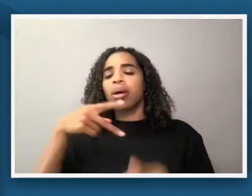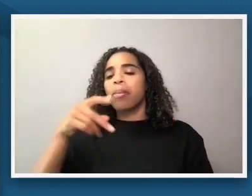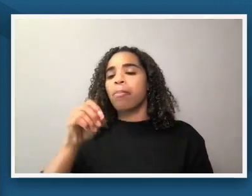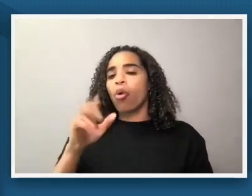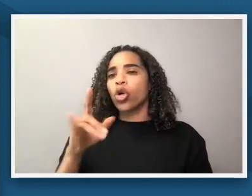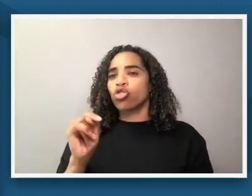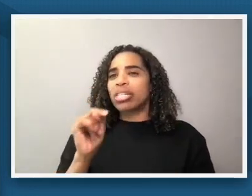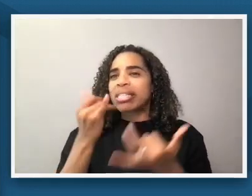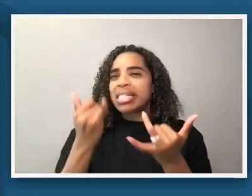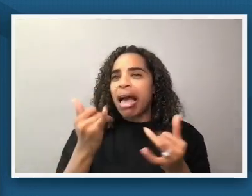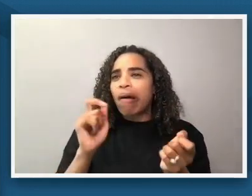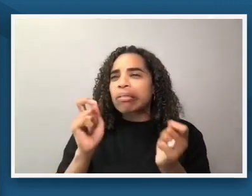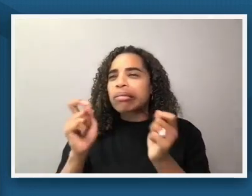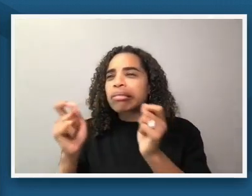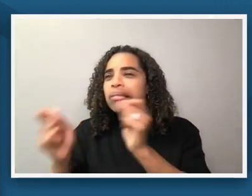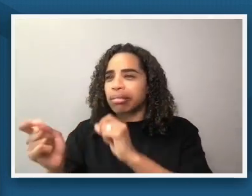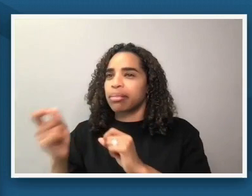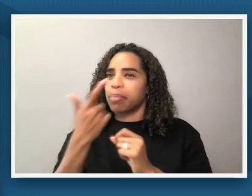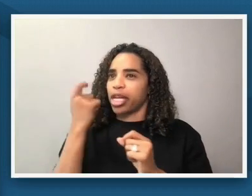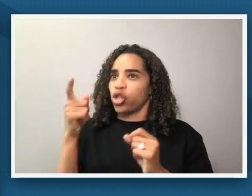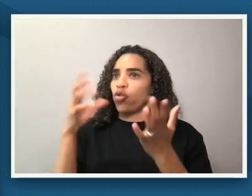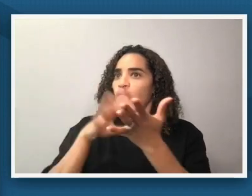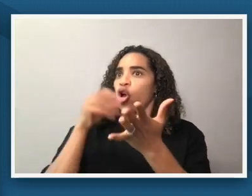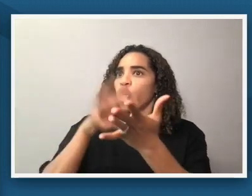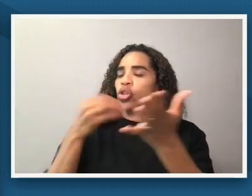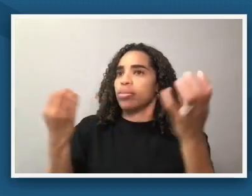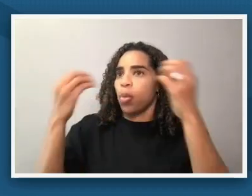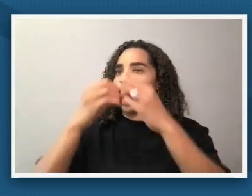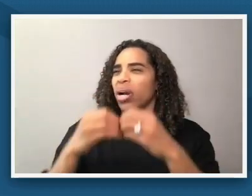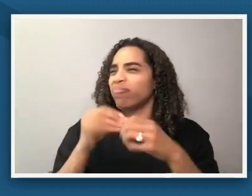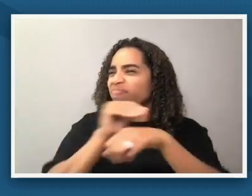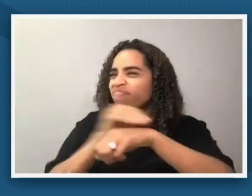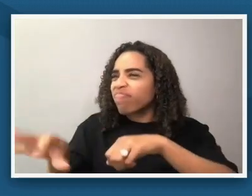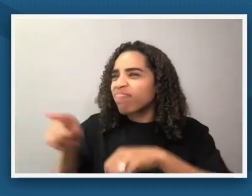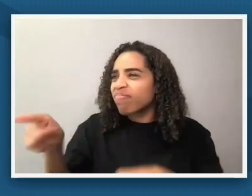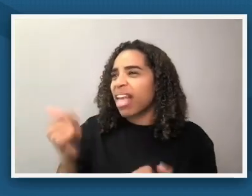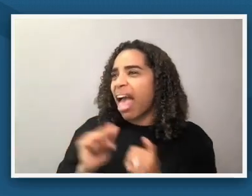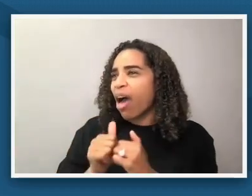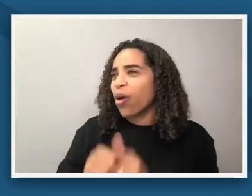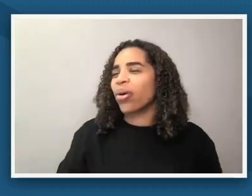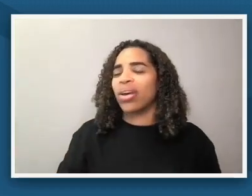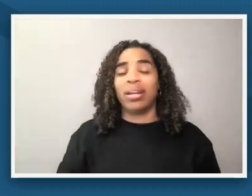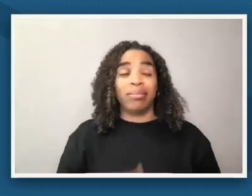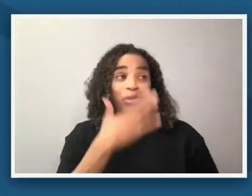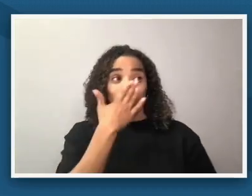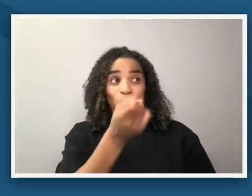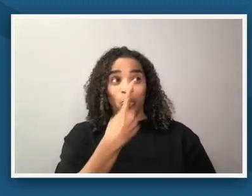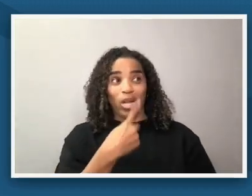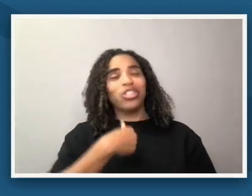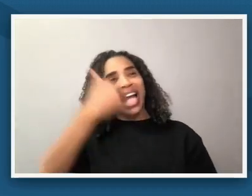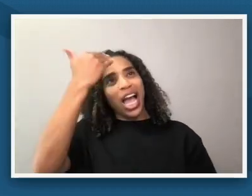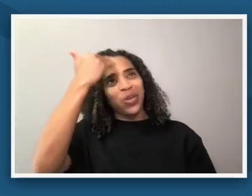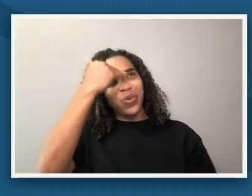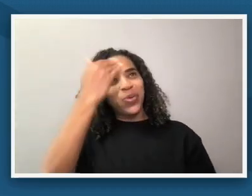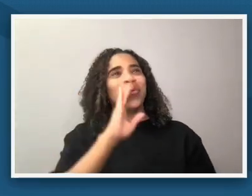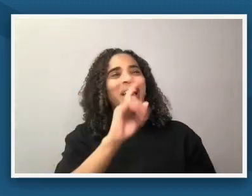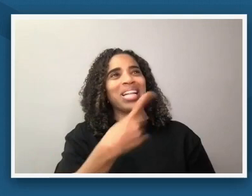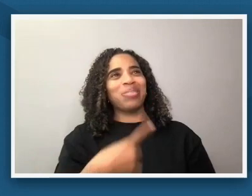um that's such a big question and obviously this is a question that i